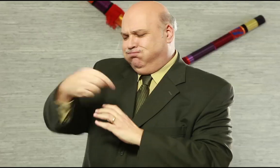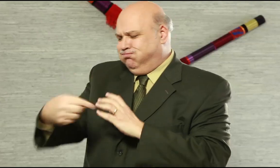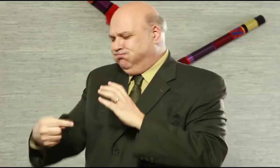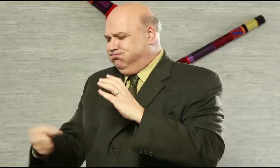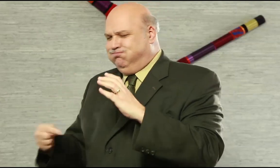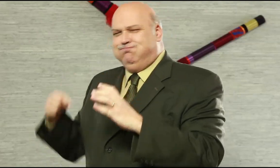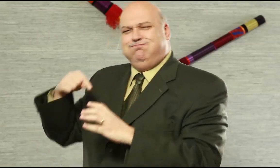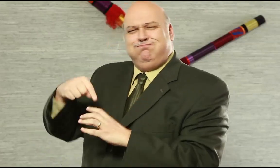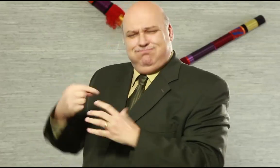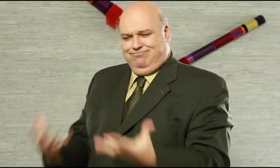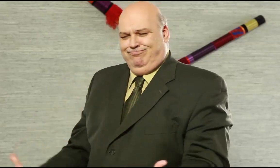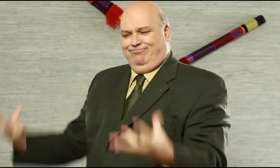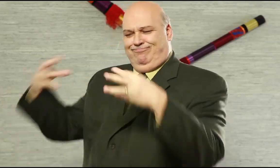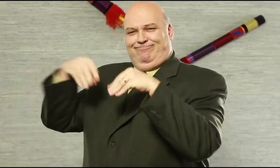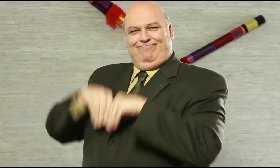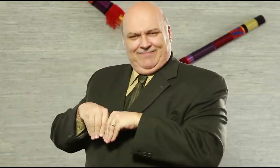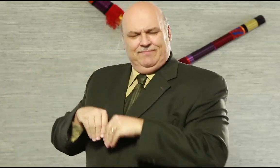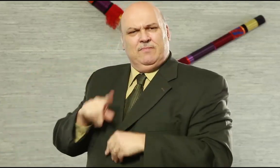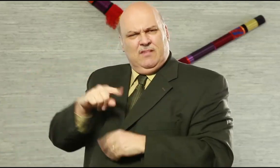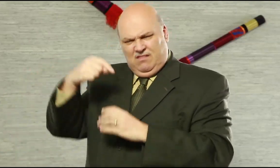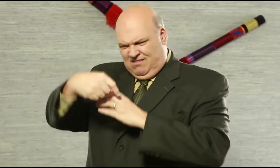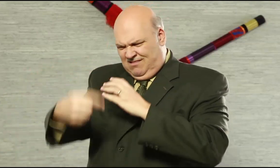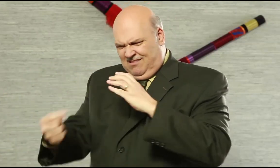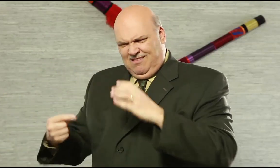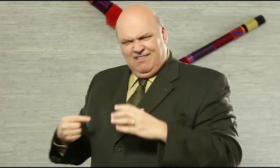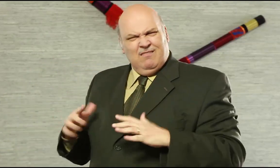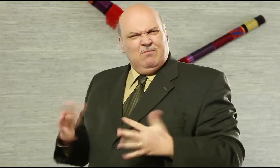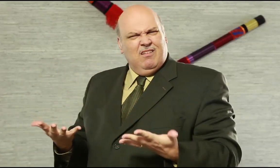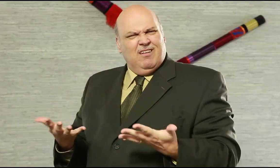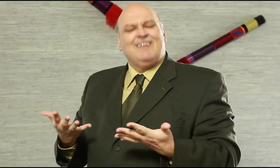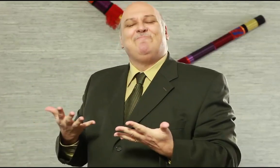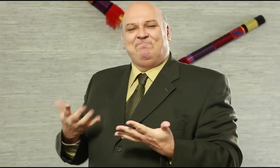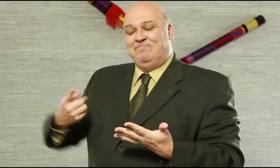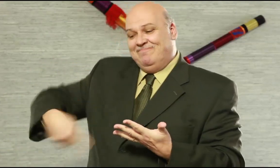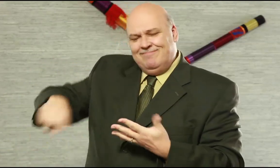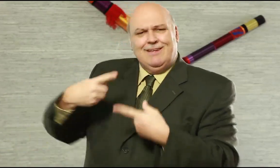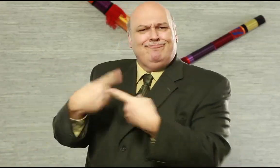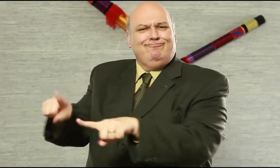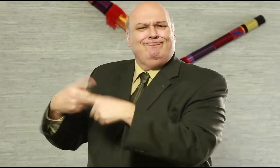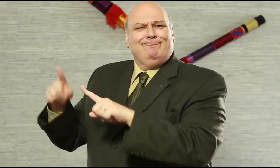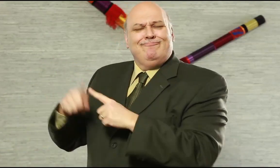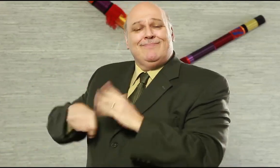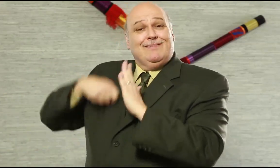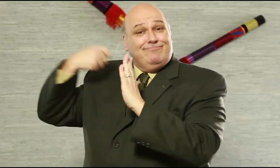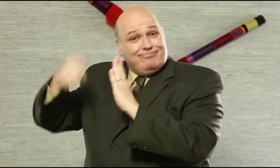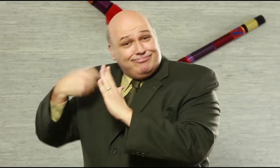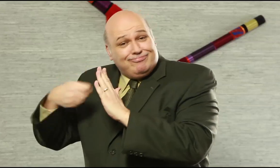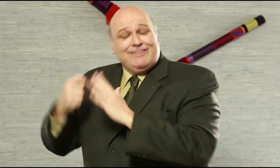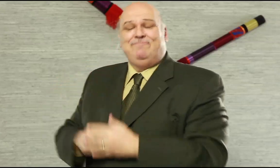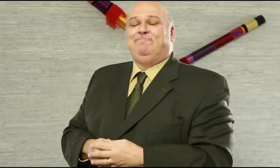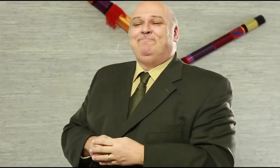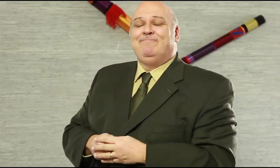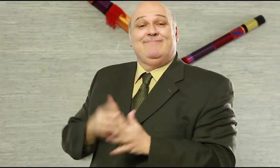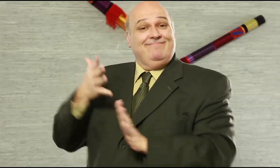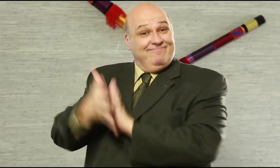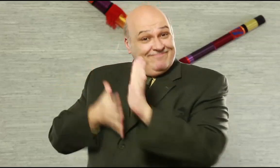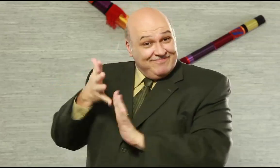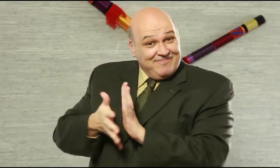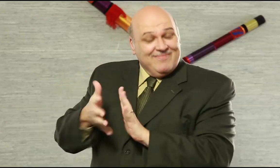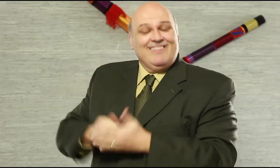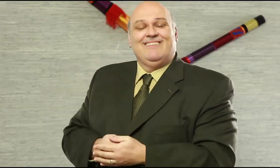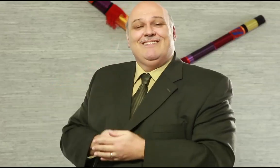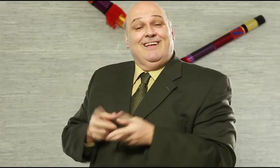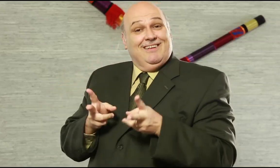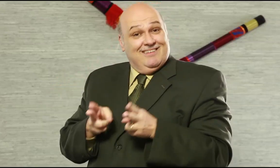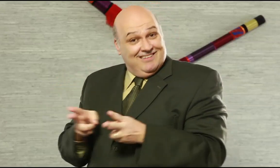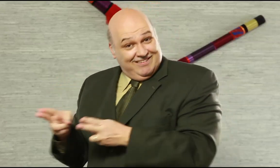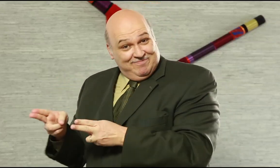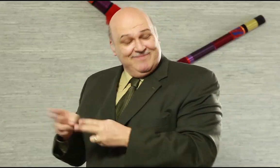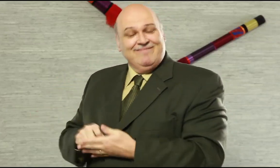Toronto, Canada with writers, crew members and Signers